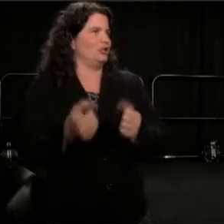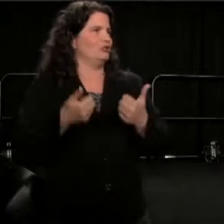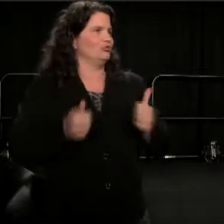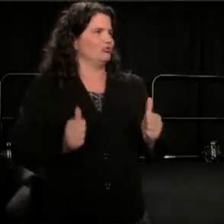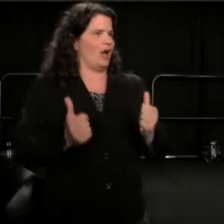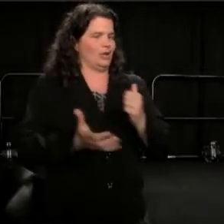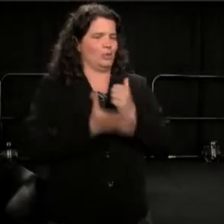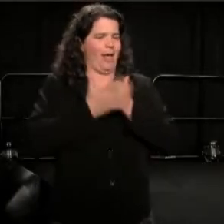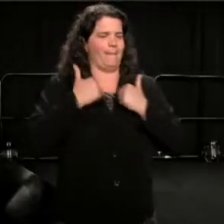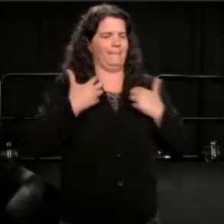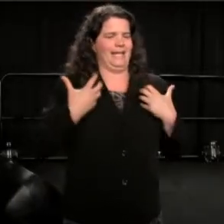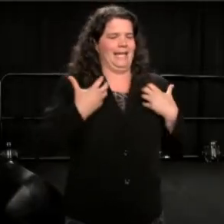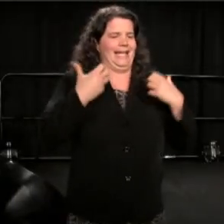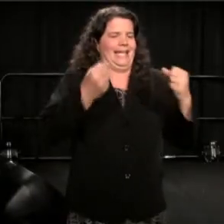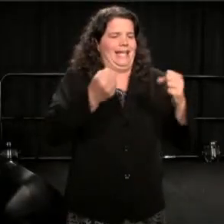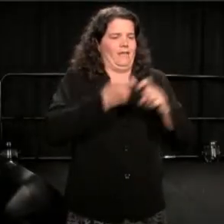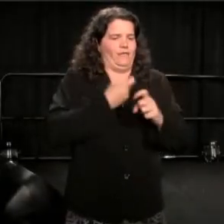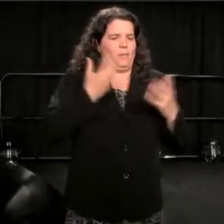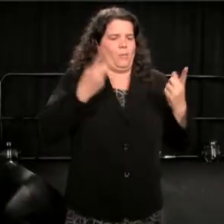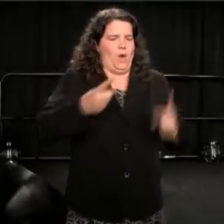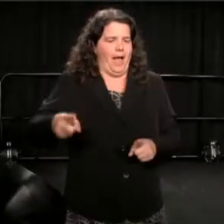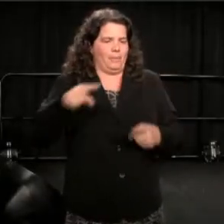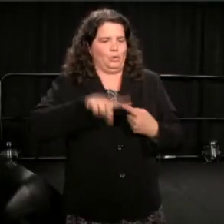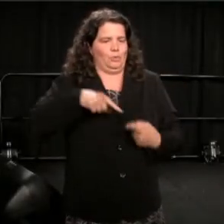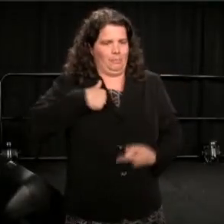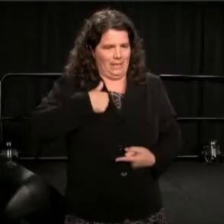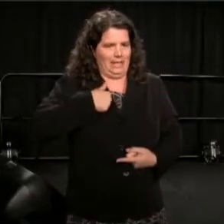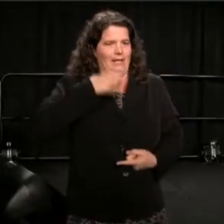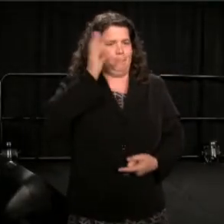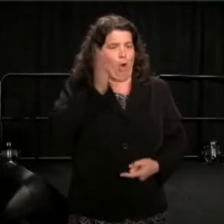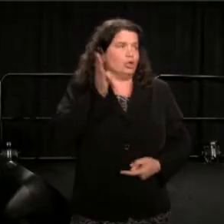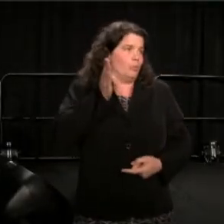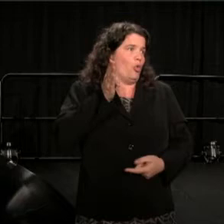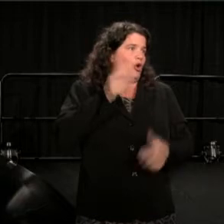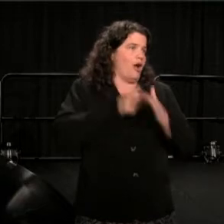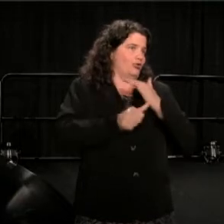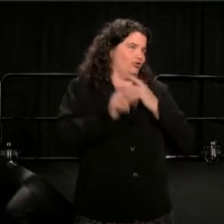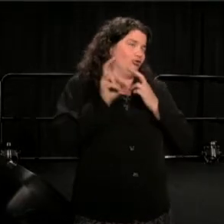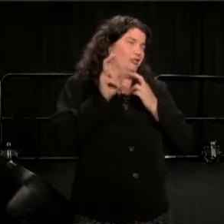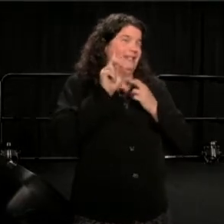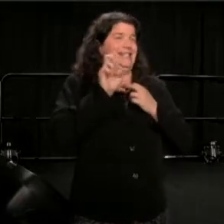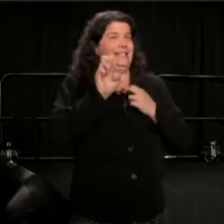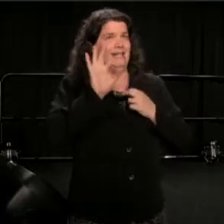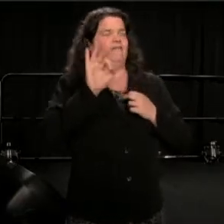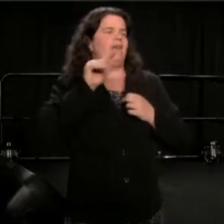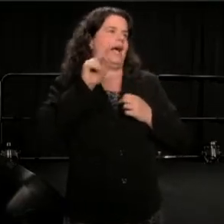growing up in Baltimore, in De Facto: segregation. Segregation hit me in a way that cause me to question